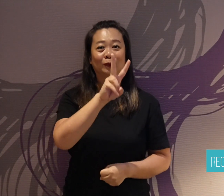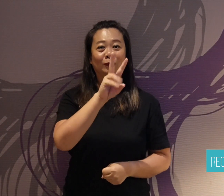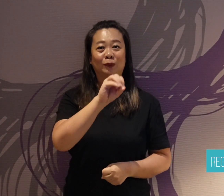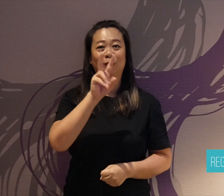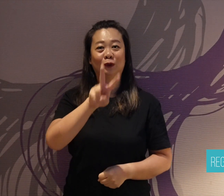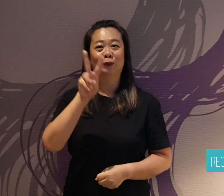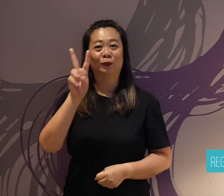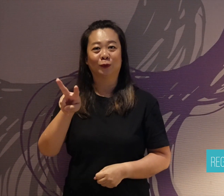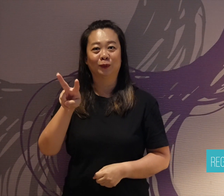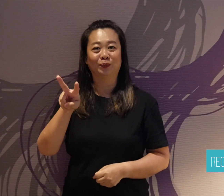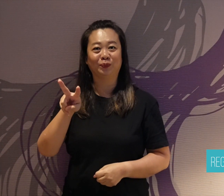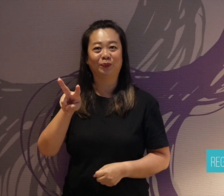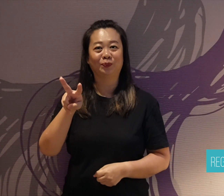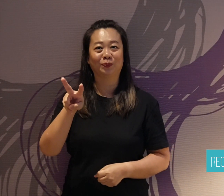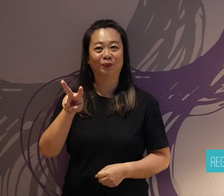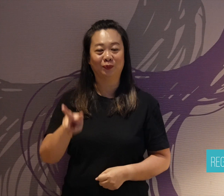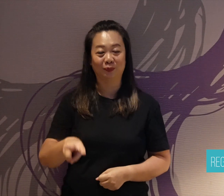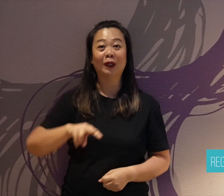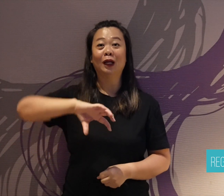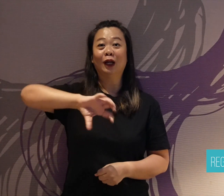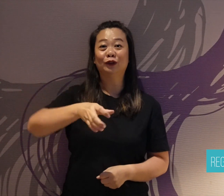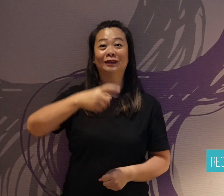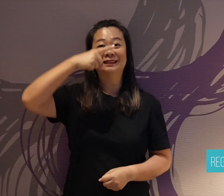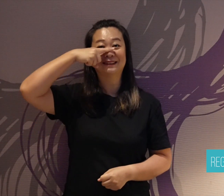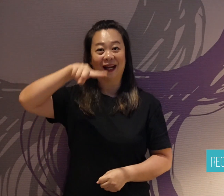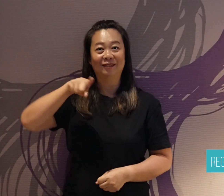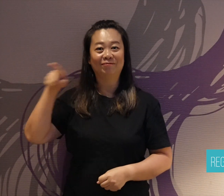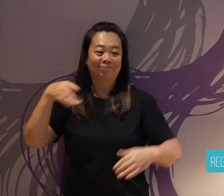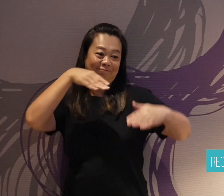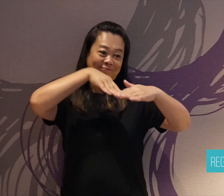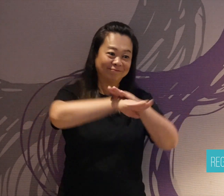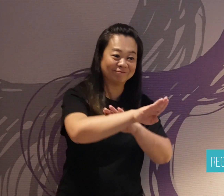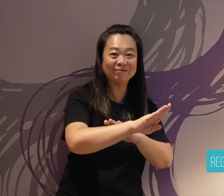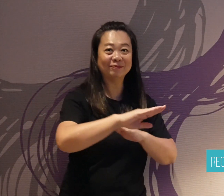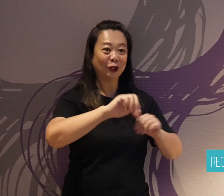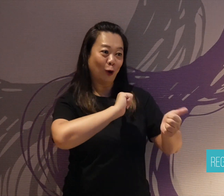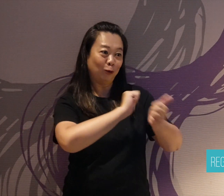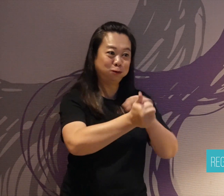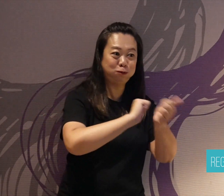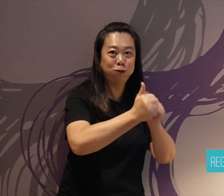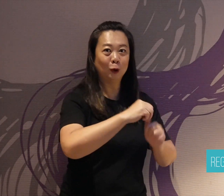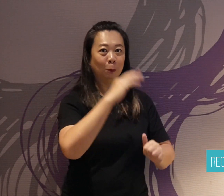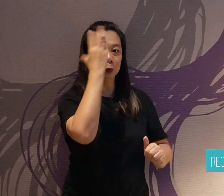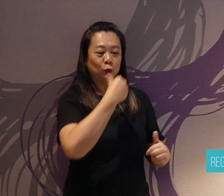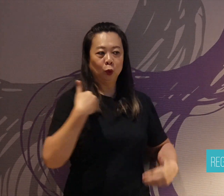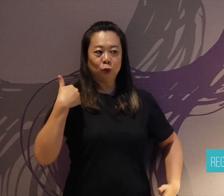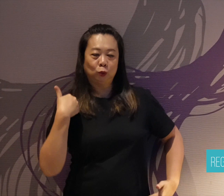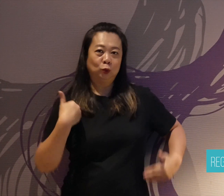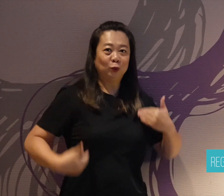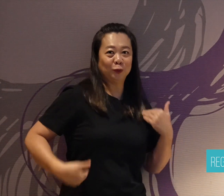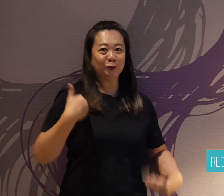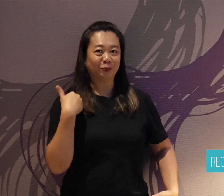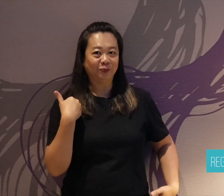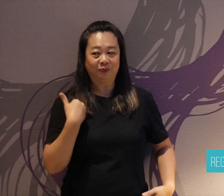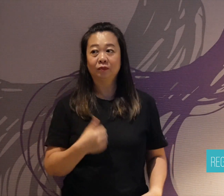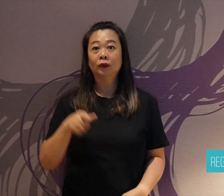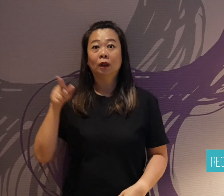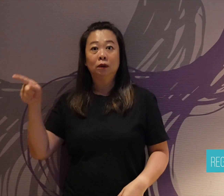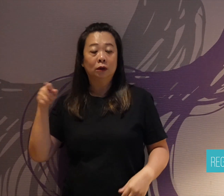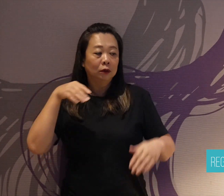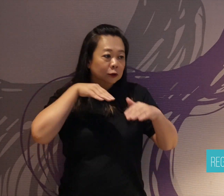Pageant in Thailand. At the pageant, he prepared outfits and